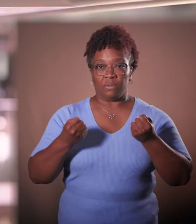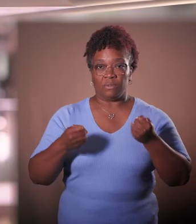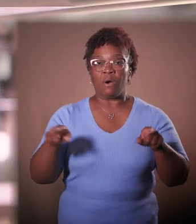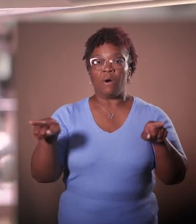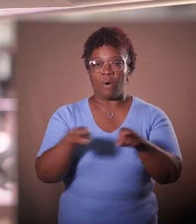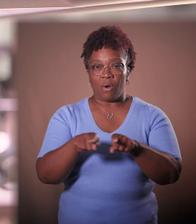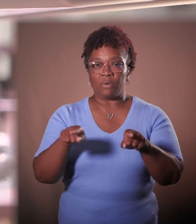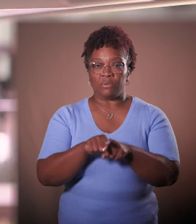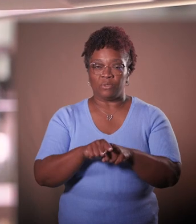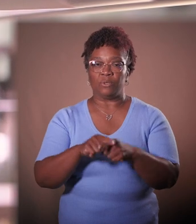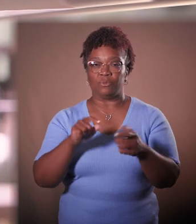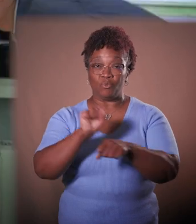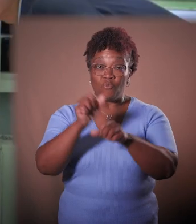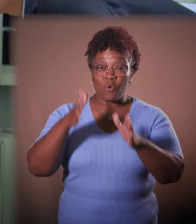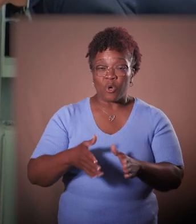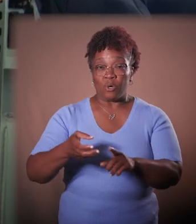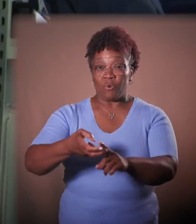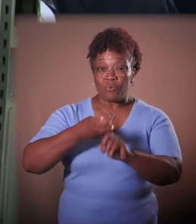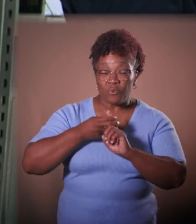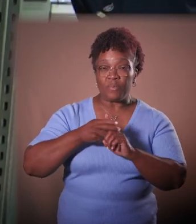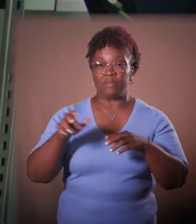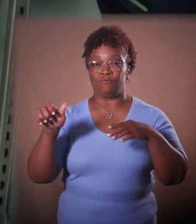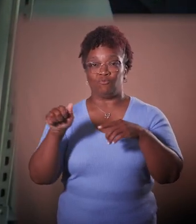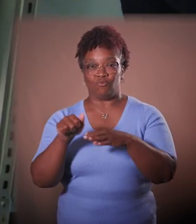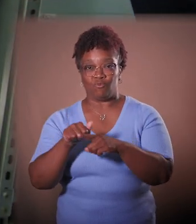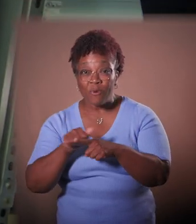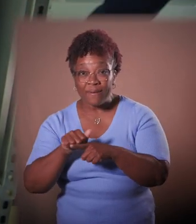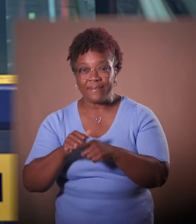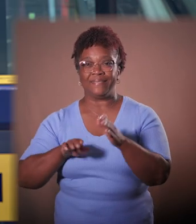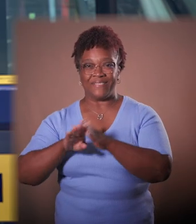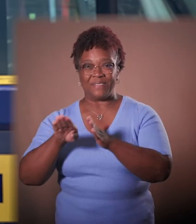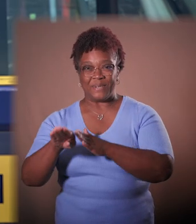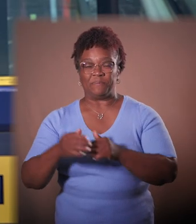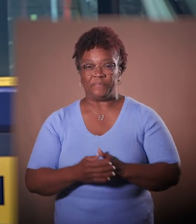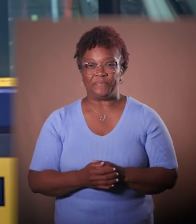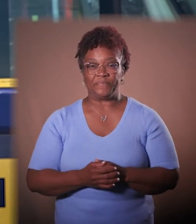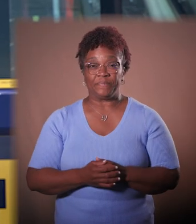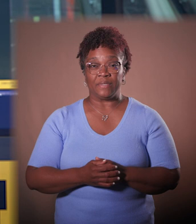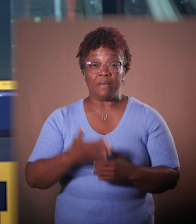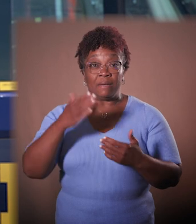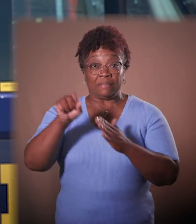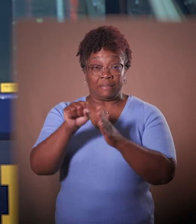as well as talent acquisition, training and development. Thanks to the state of Michigan,